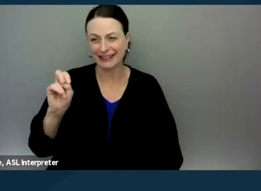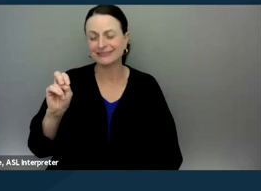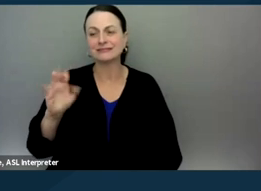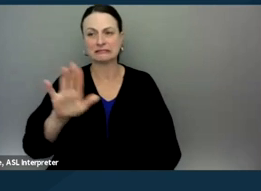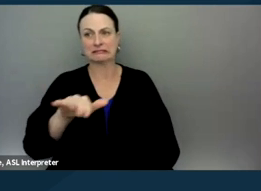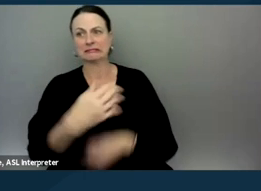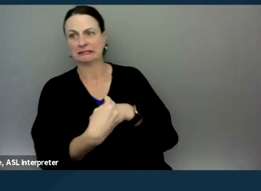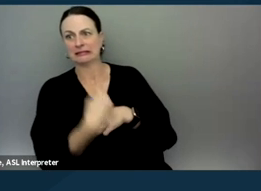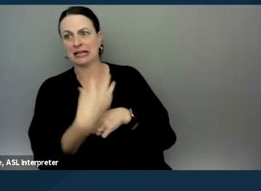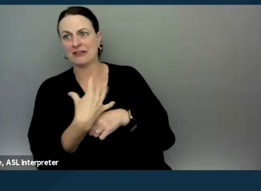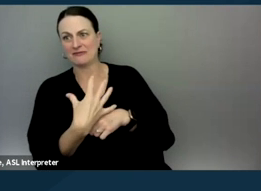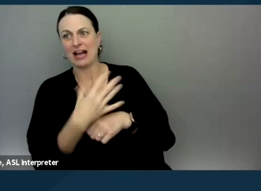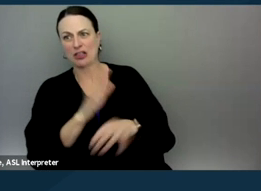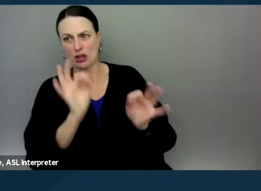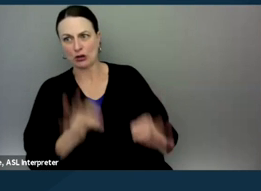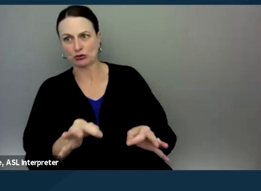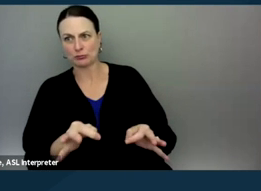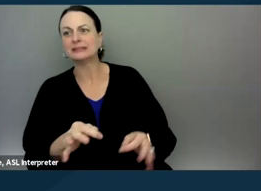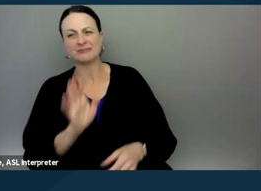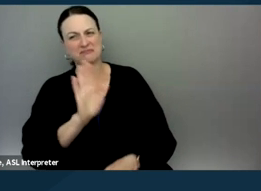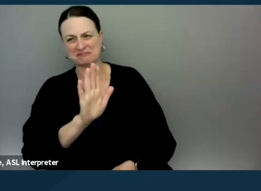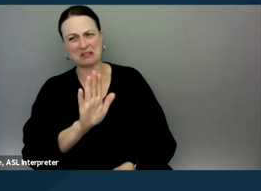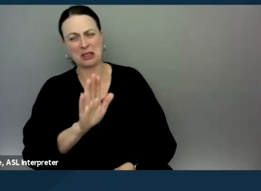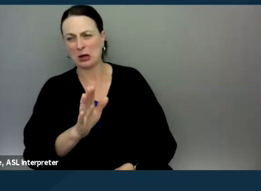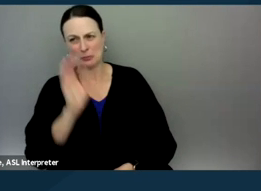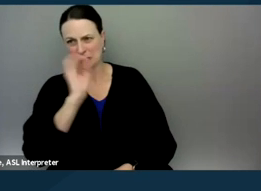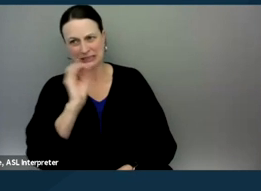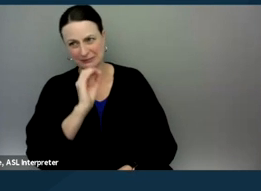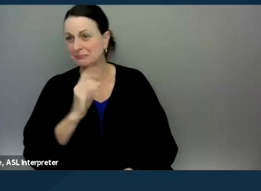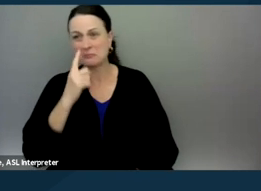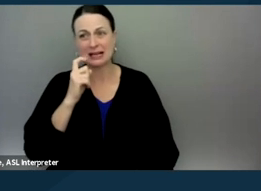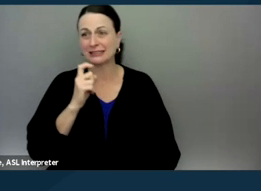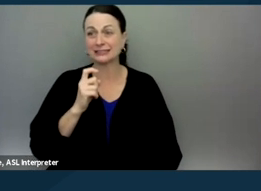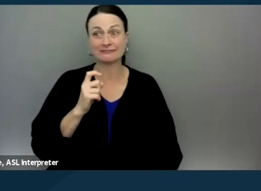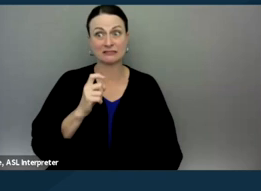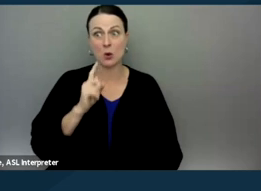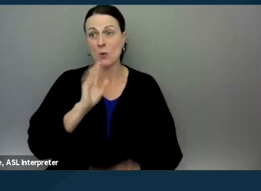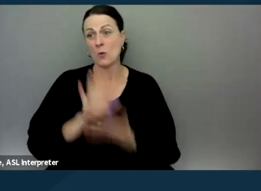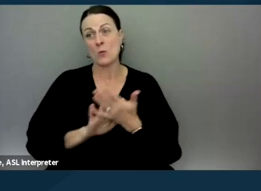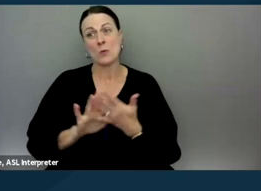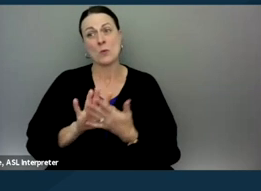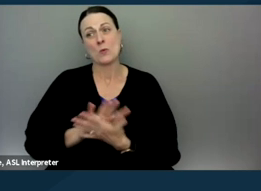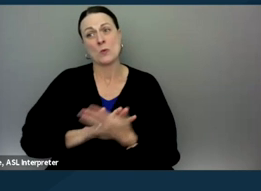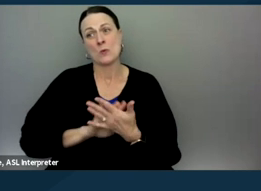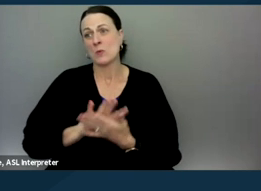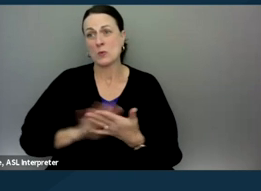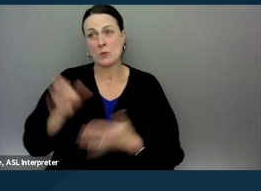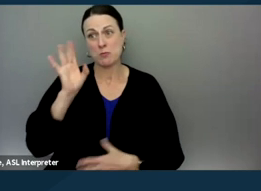get their position on this and see what they say Because it's a really murky area. So I'll turn it over to Cheryl for this.